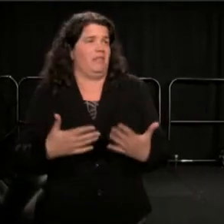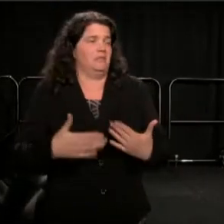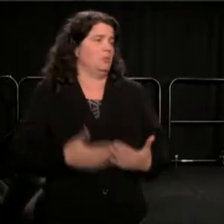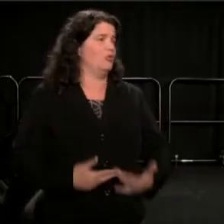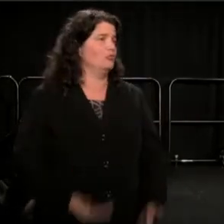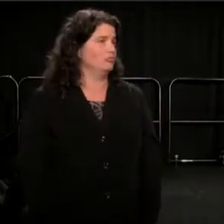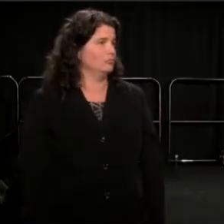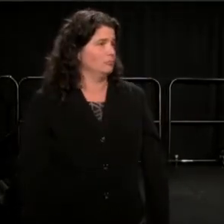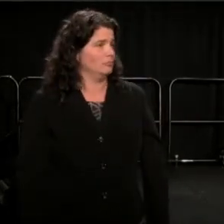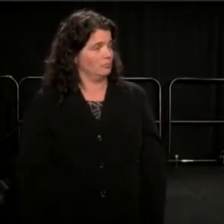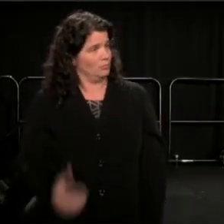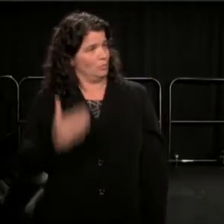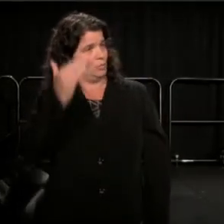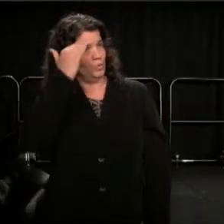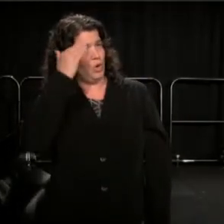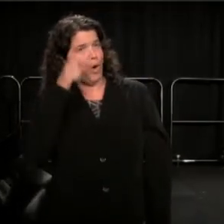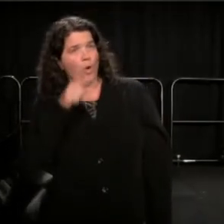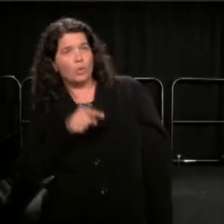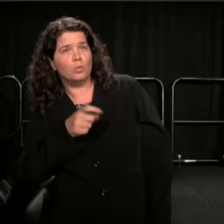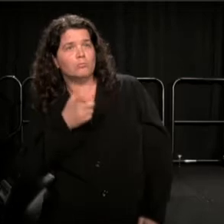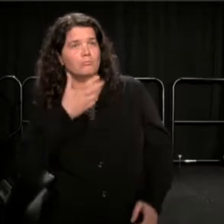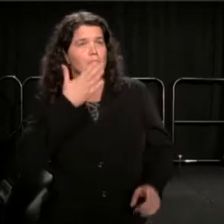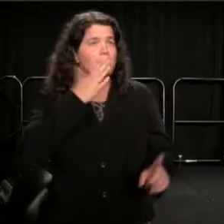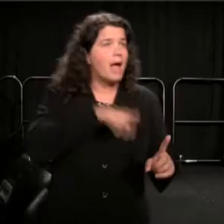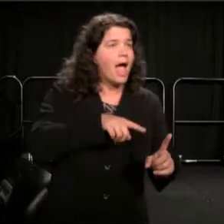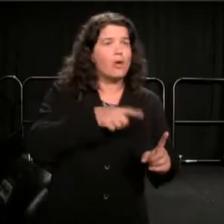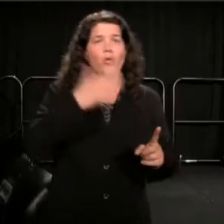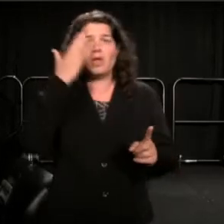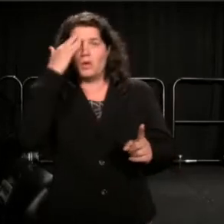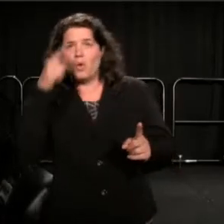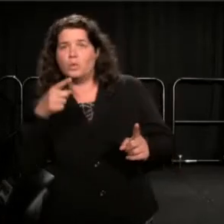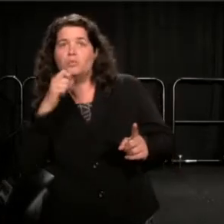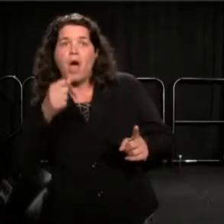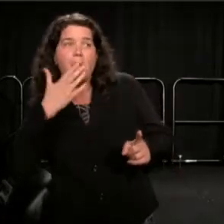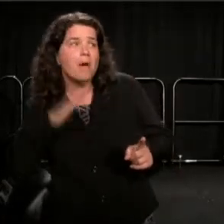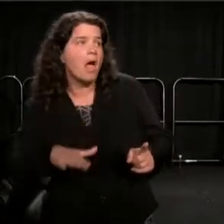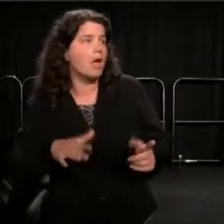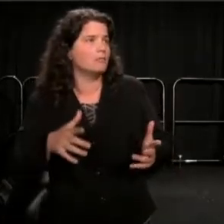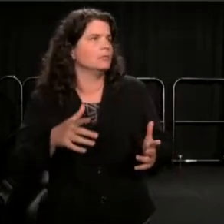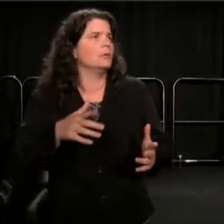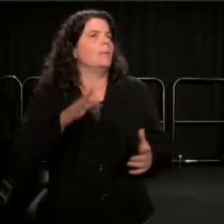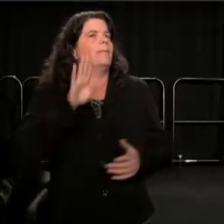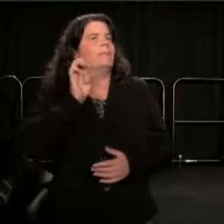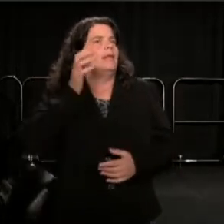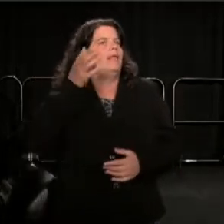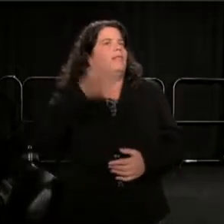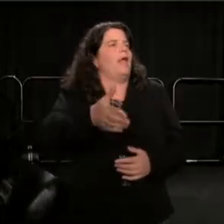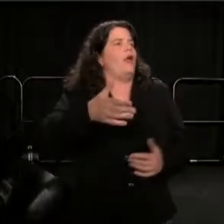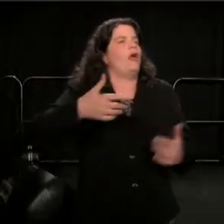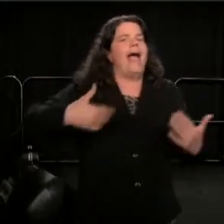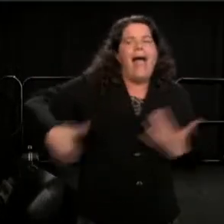if they know you for being bad, or not even being bad, being in an area, hanging with somebody